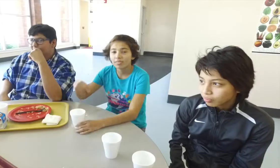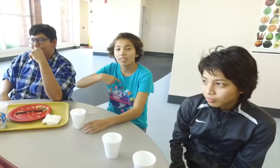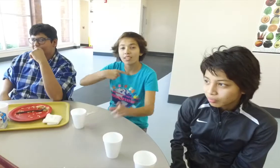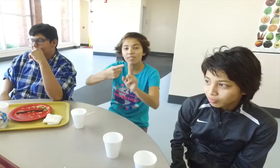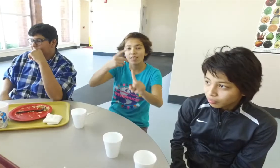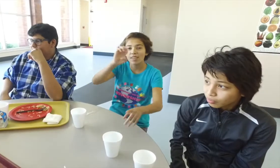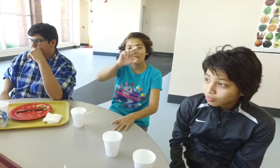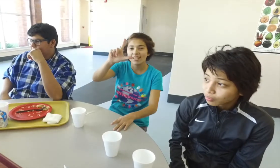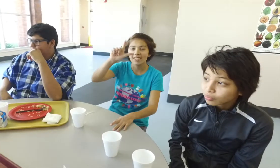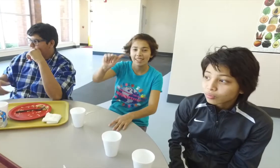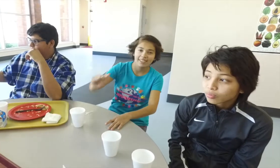I'm from Los Angeles.